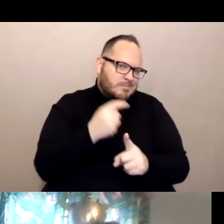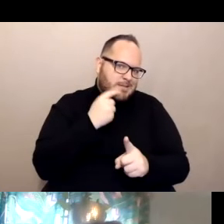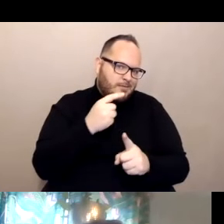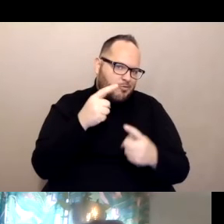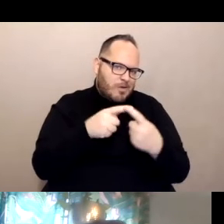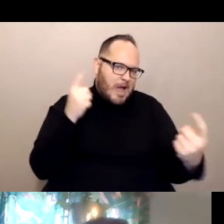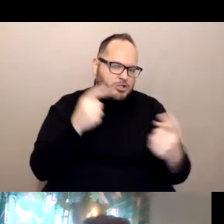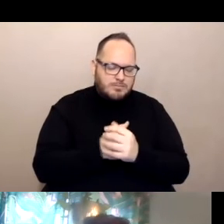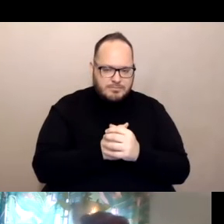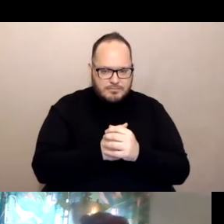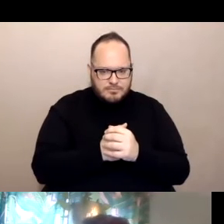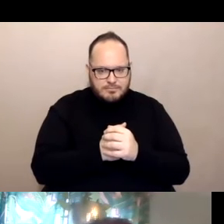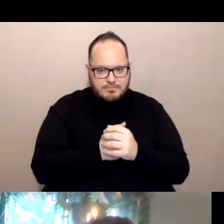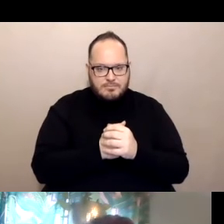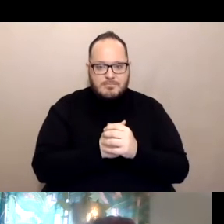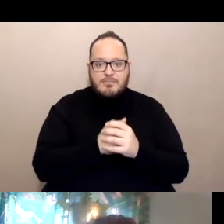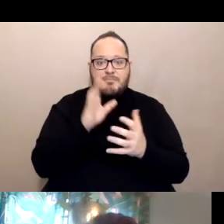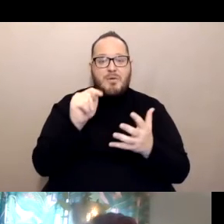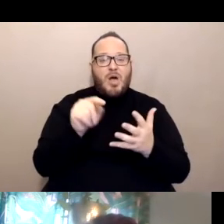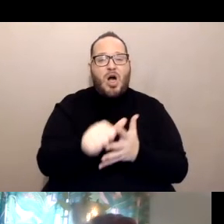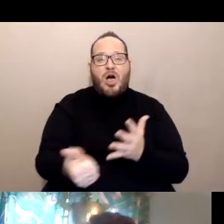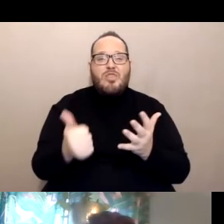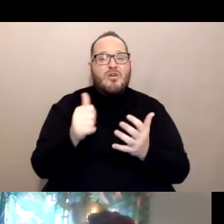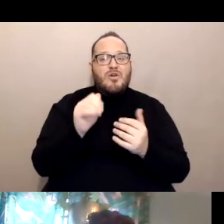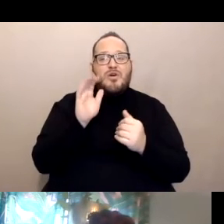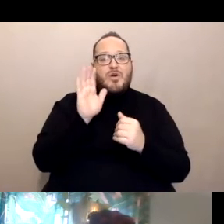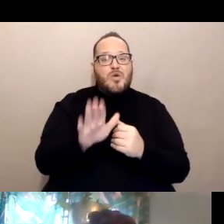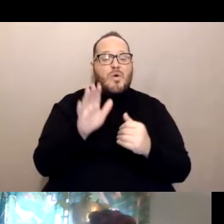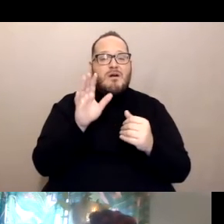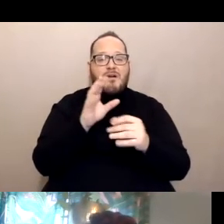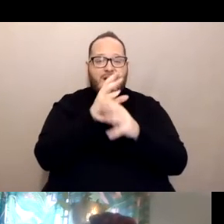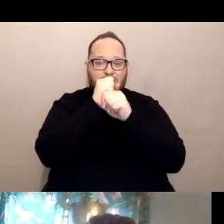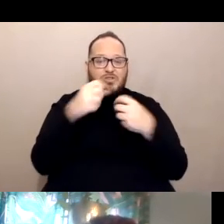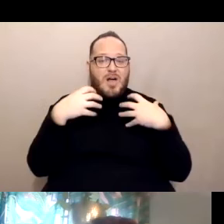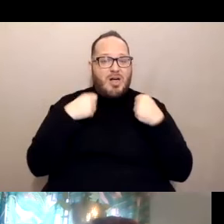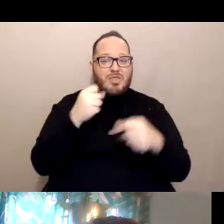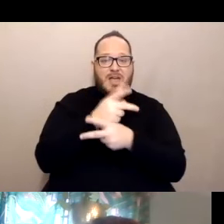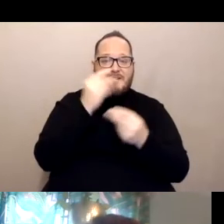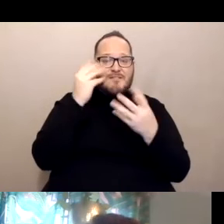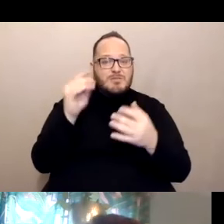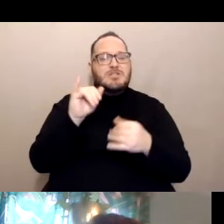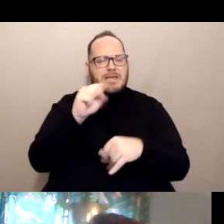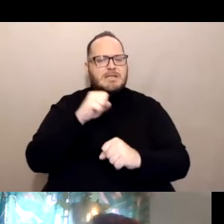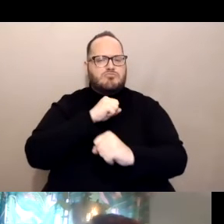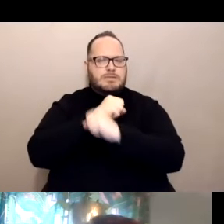your confidential healthcare information is protected. Okay. Next slide, please.